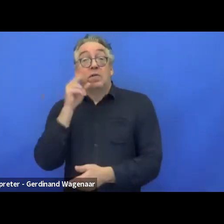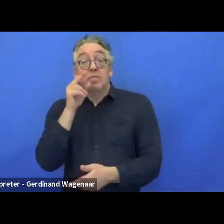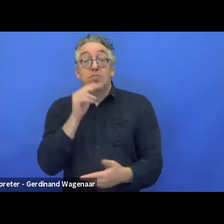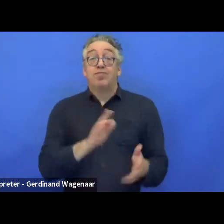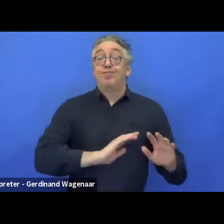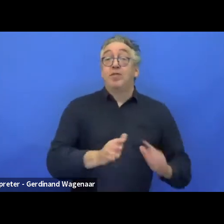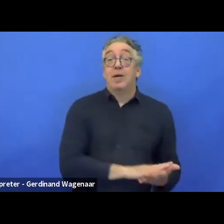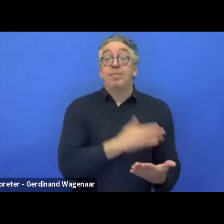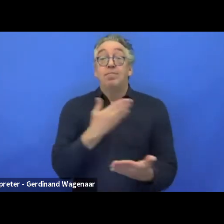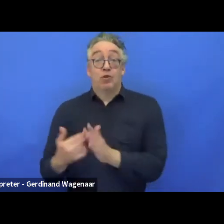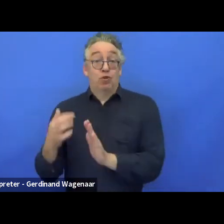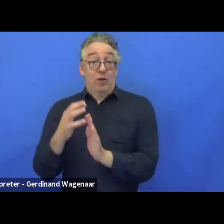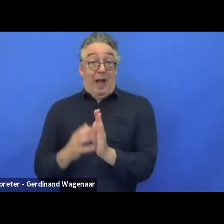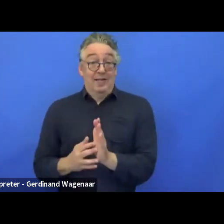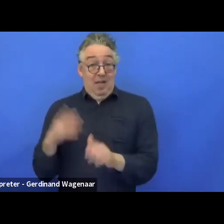This is happening as I'm speaking.